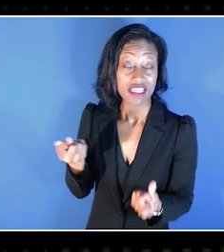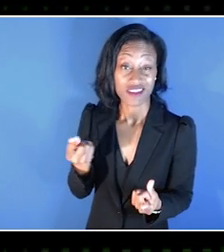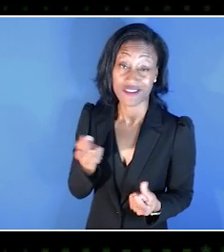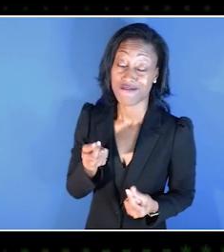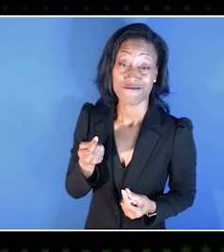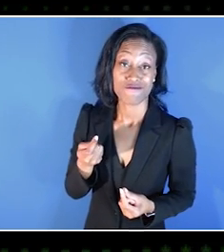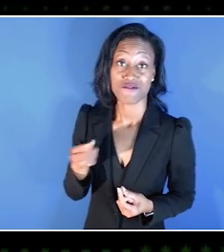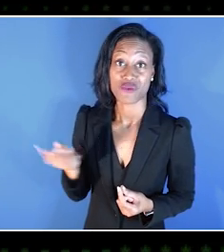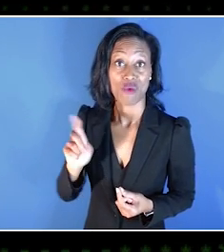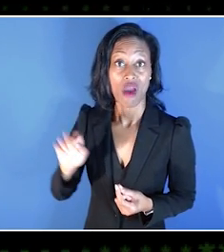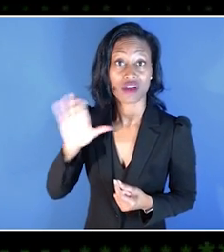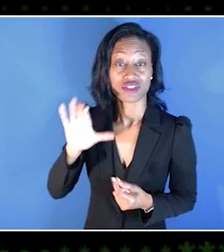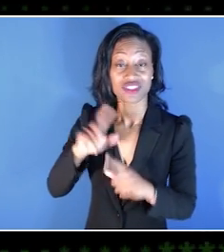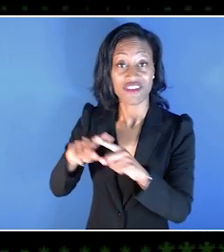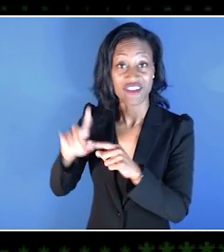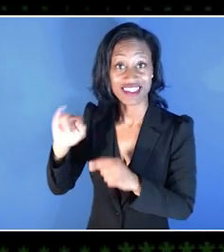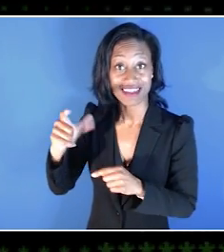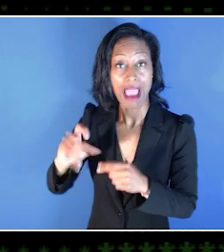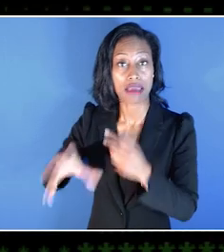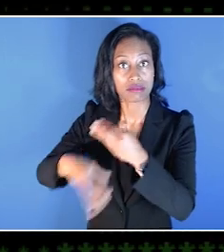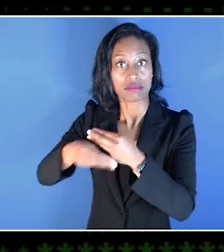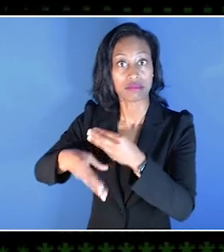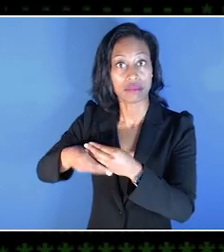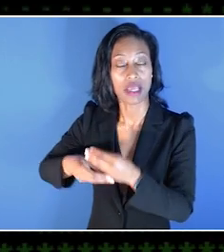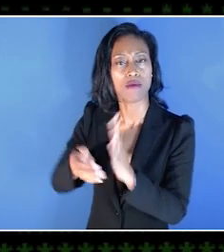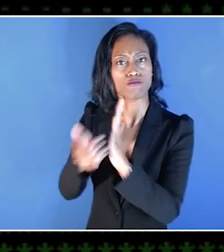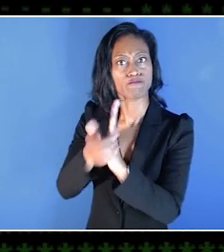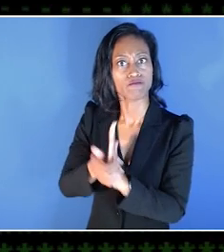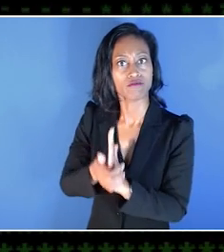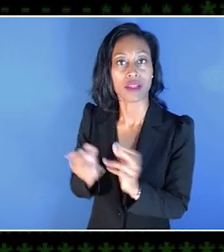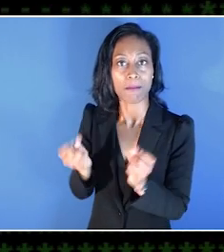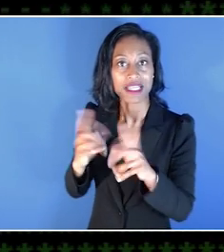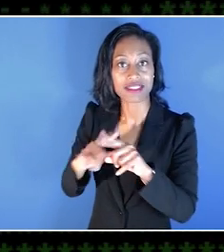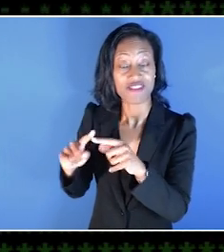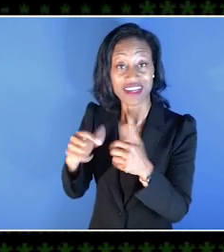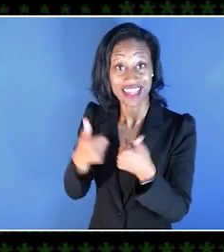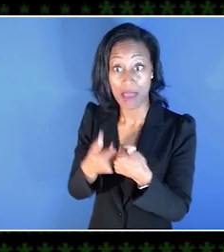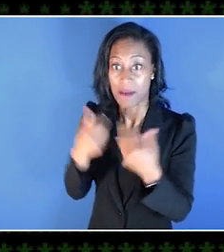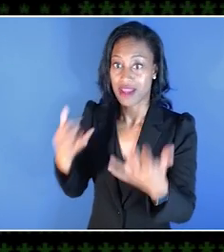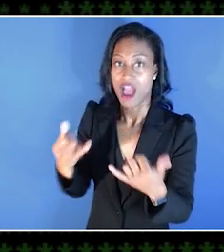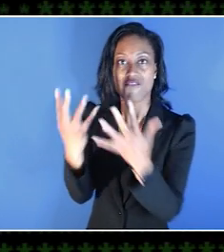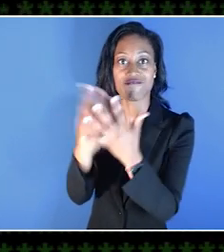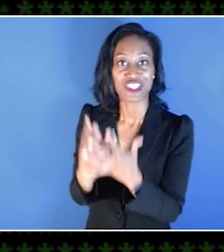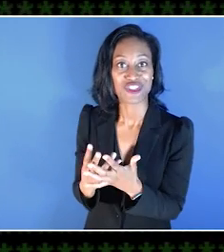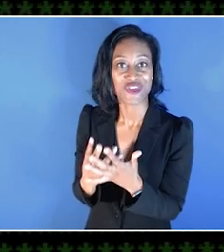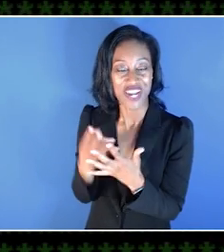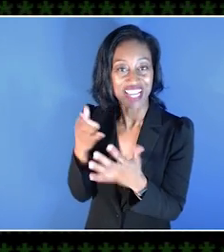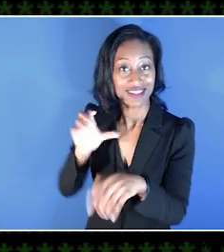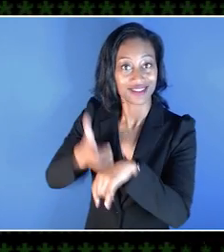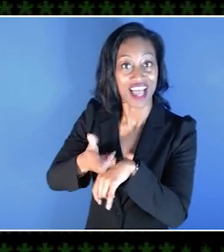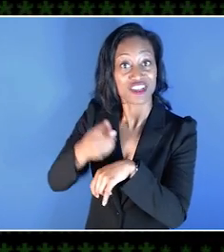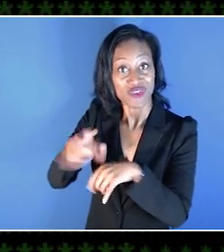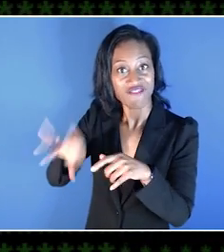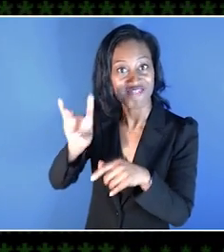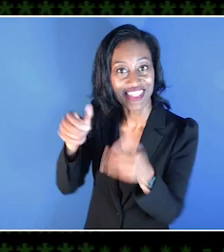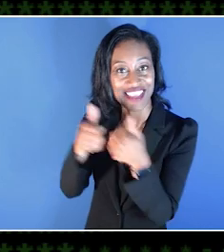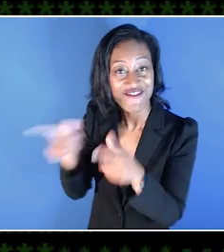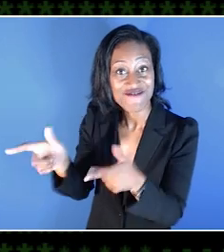and the team is continuing to improve the filtering capabilities to help make finding those games even faster. And lastly, here's a big one.